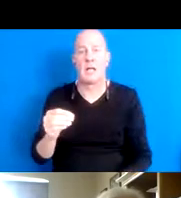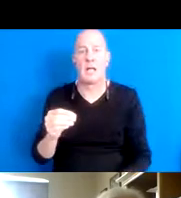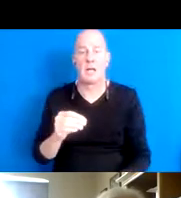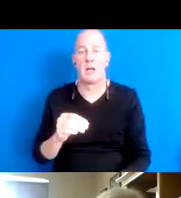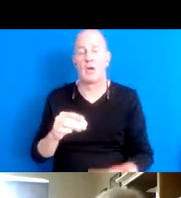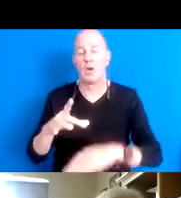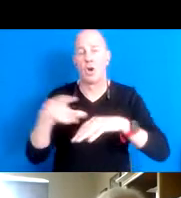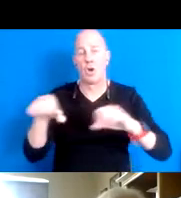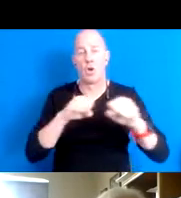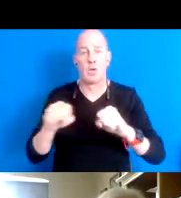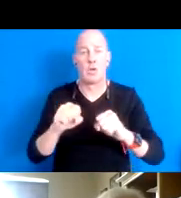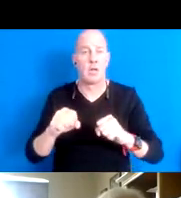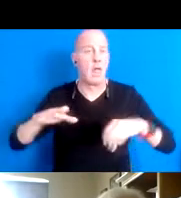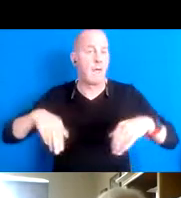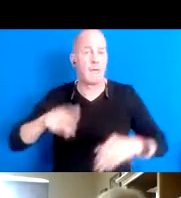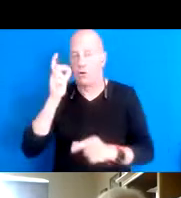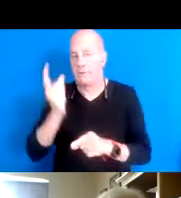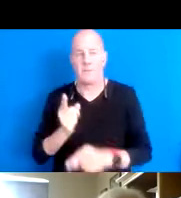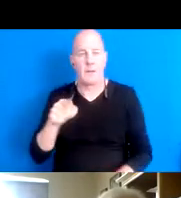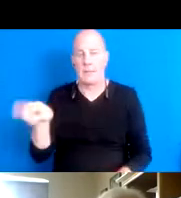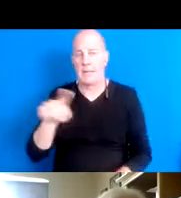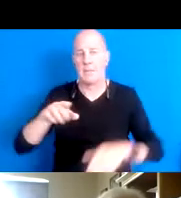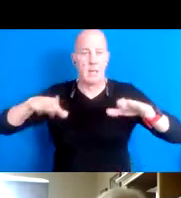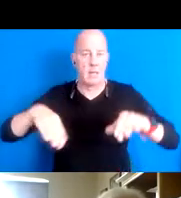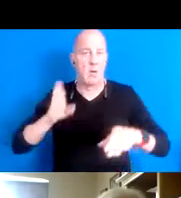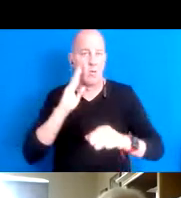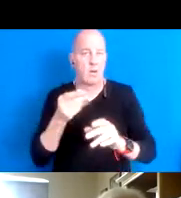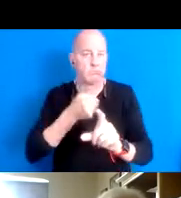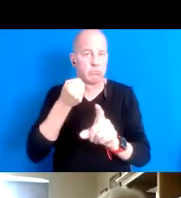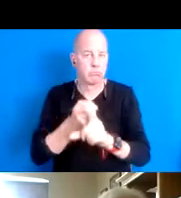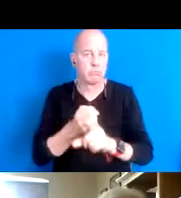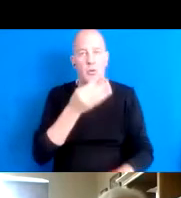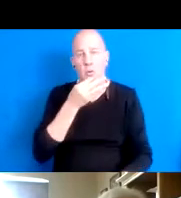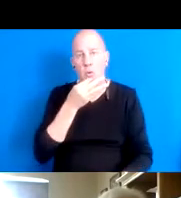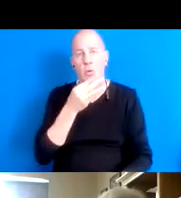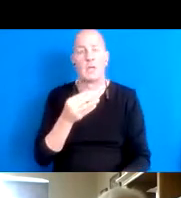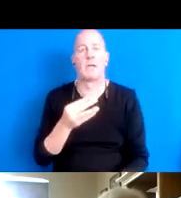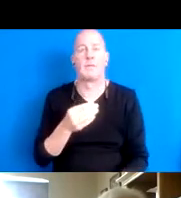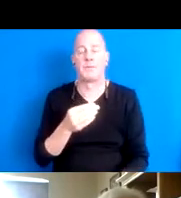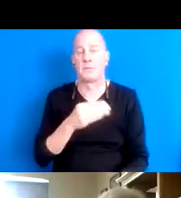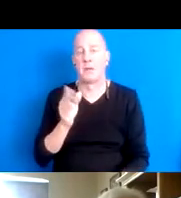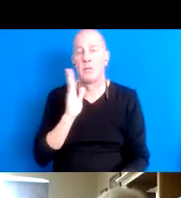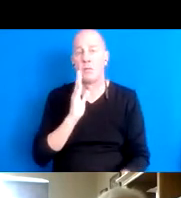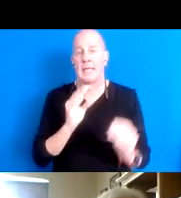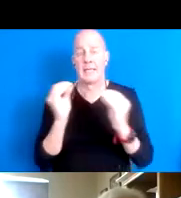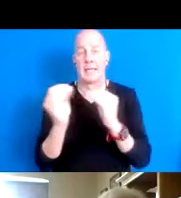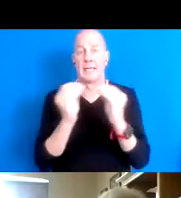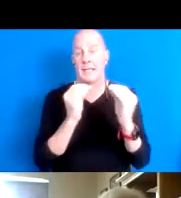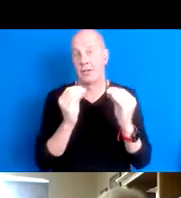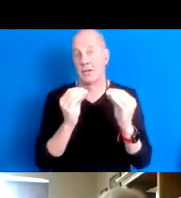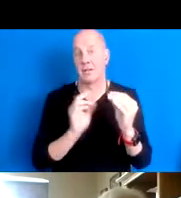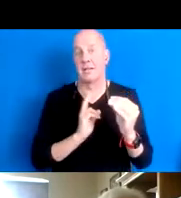that they will be coming soon and will be teaching teaching and trying to teach the